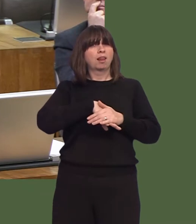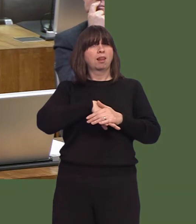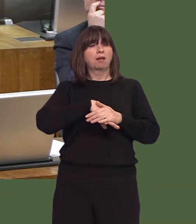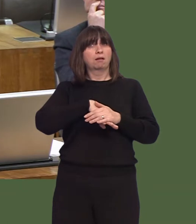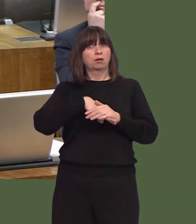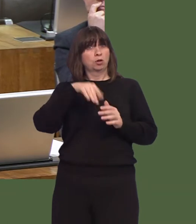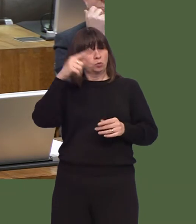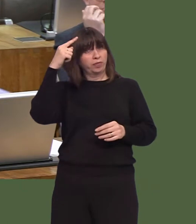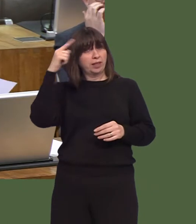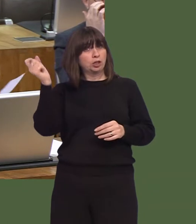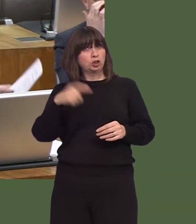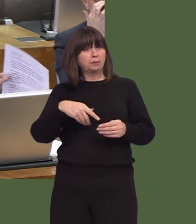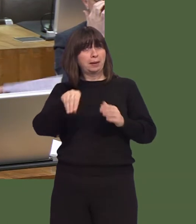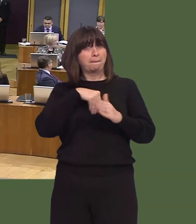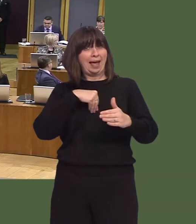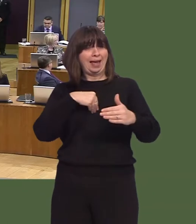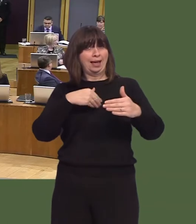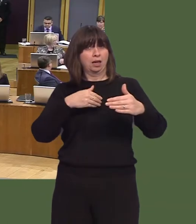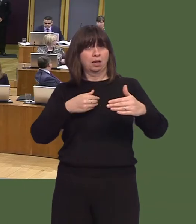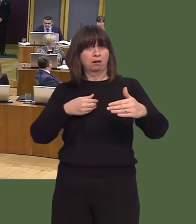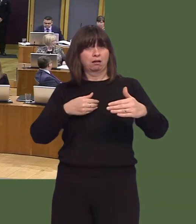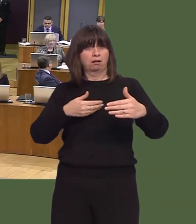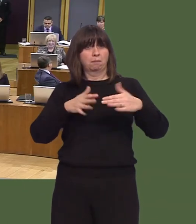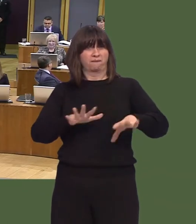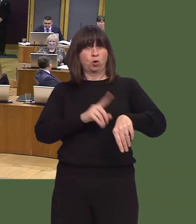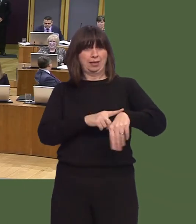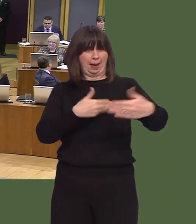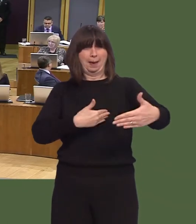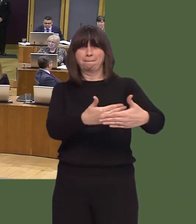paid back in a time period that is not appropriate in terms of job creation.